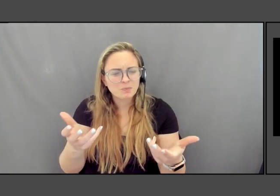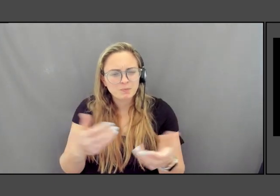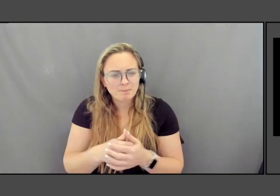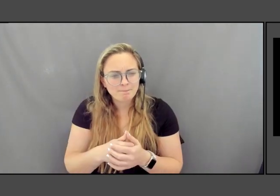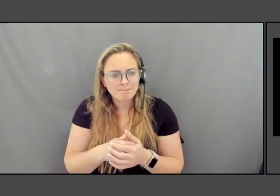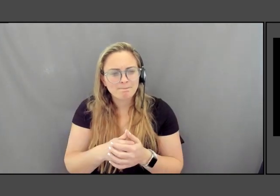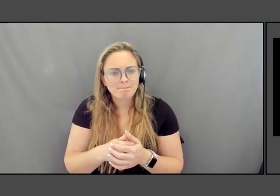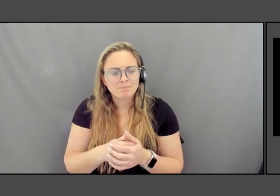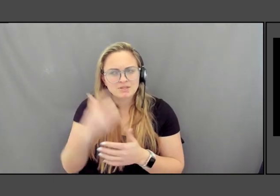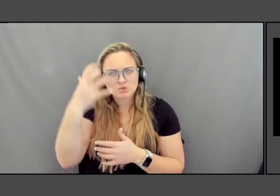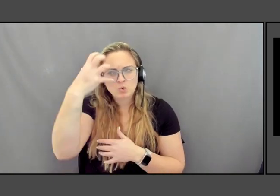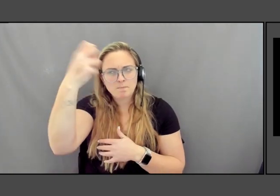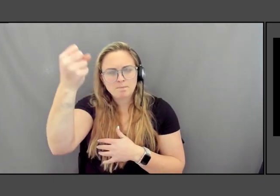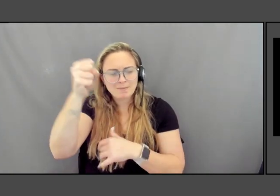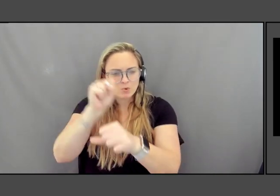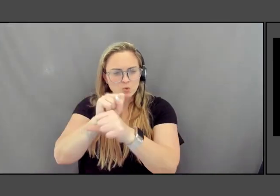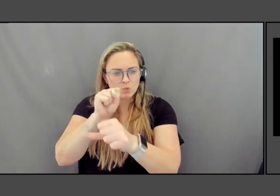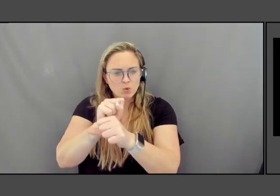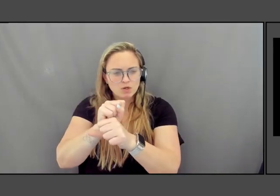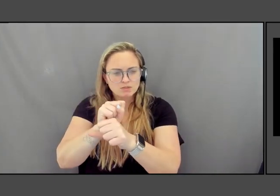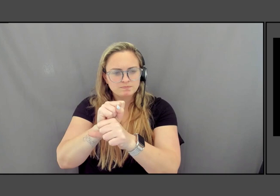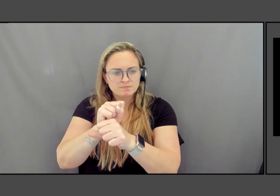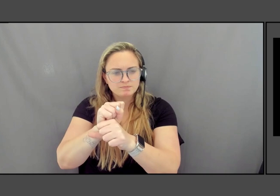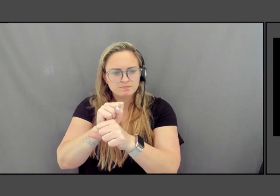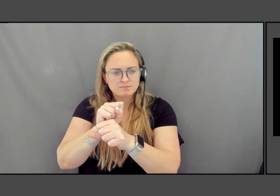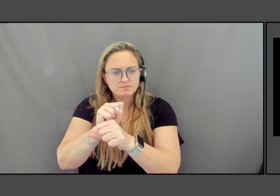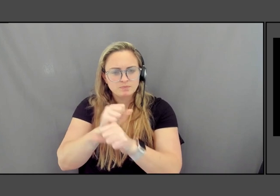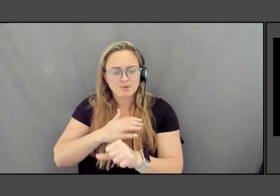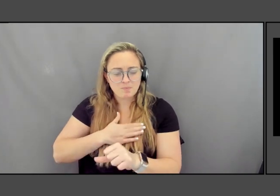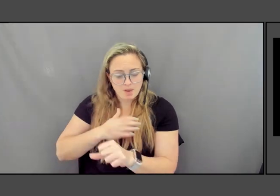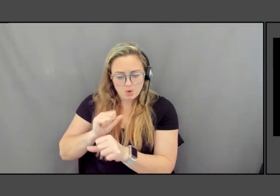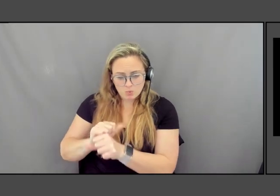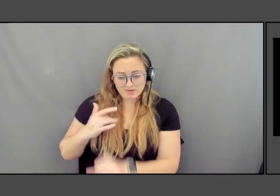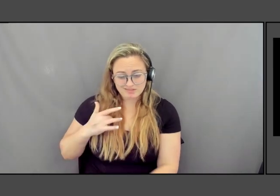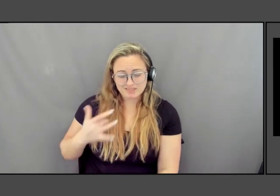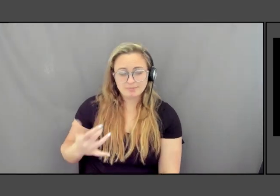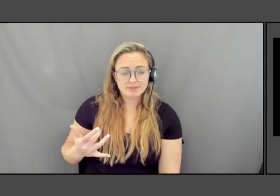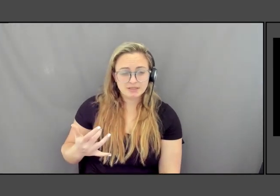And I think my works tend to be, they’re teaching tools.